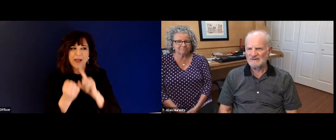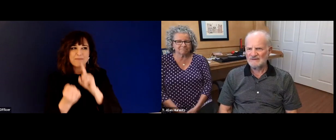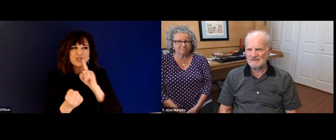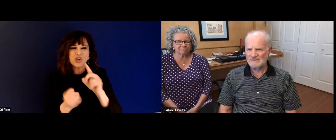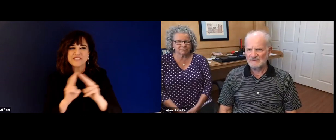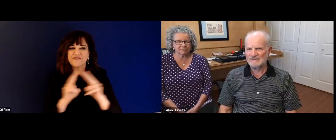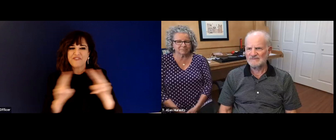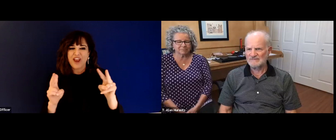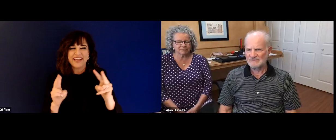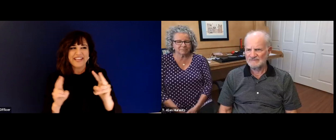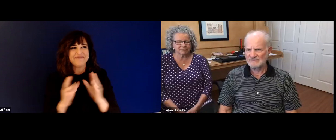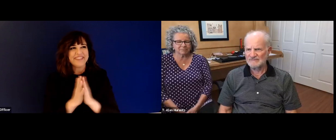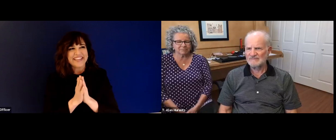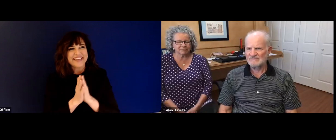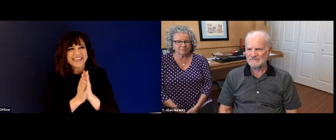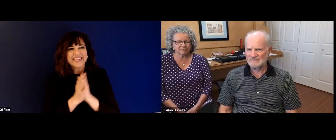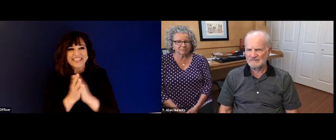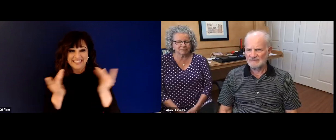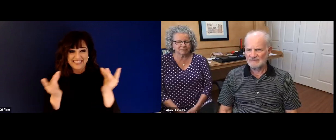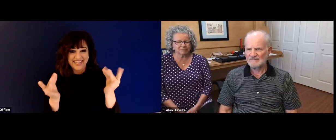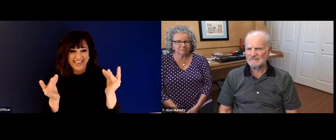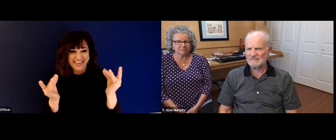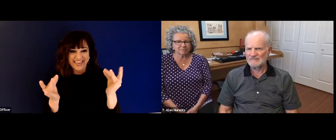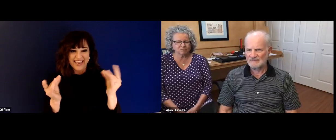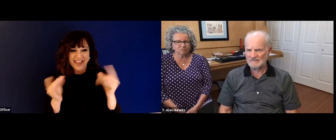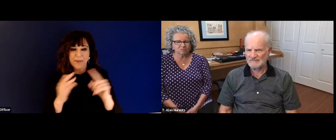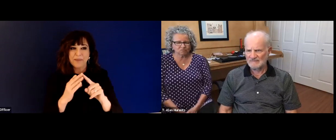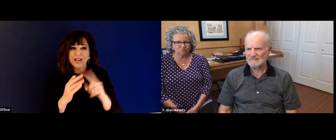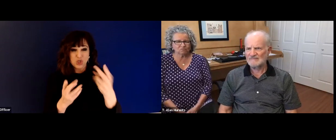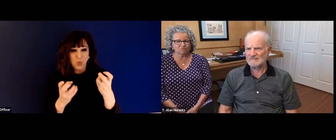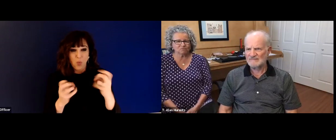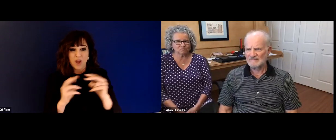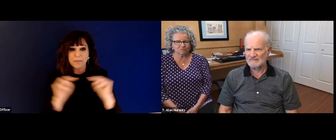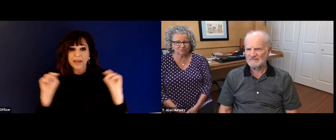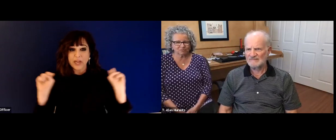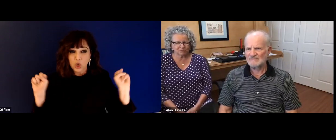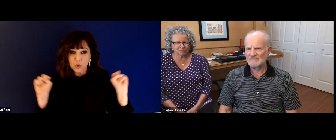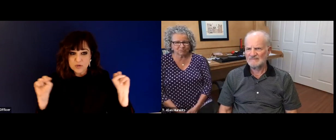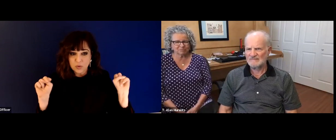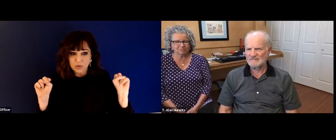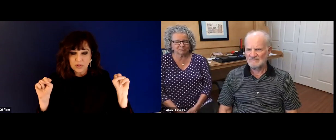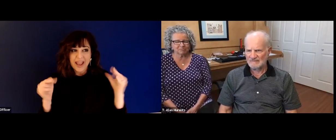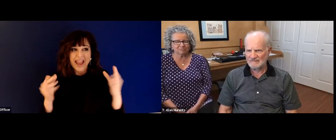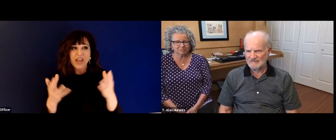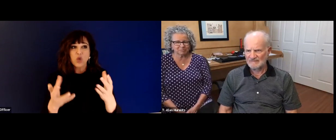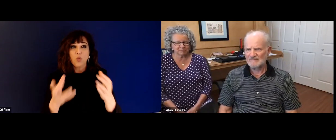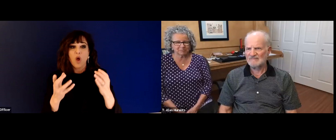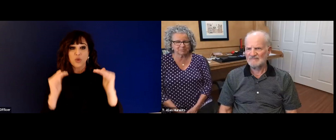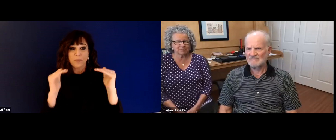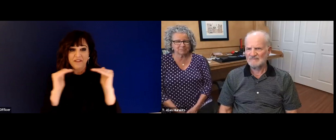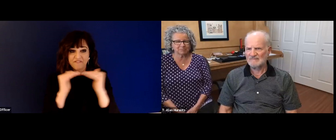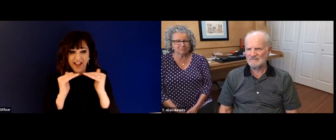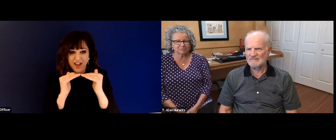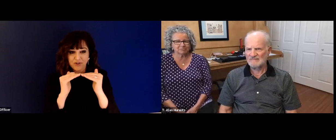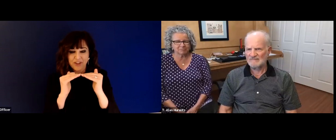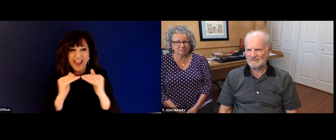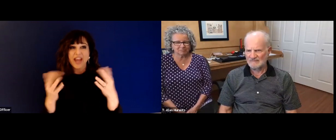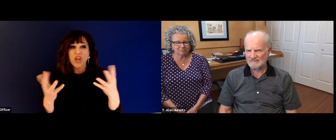Right, I have to applaud you and commend you. I can't imagine what you went through in that situation, I'm sure it was very,